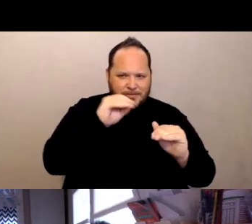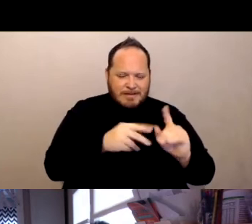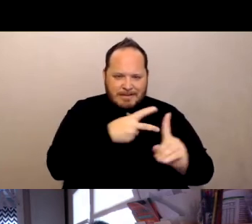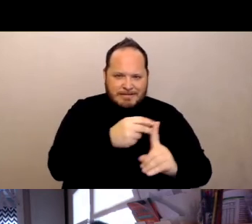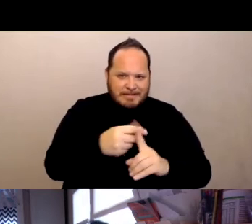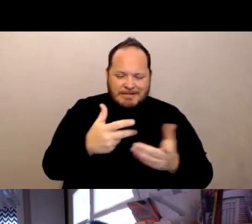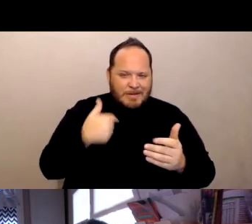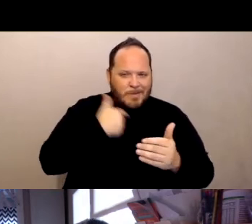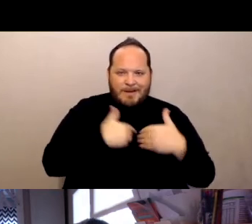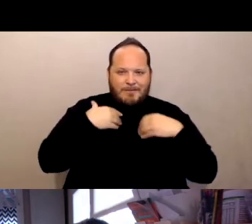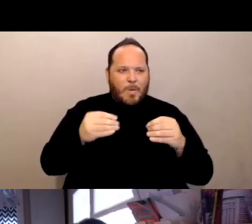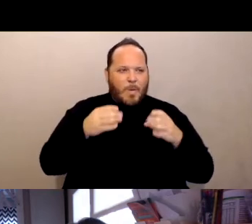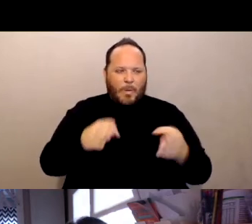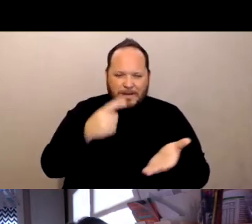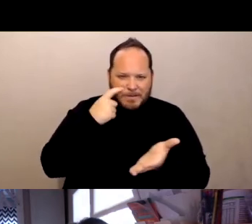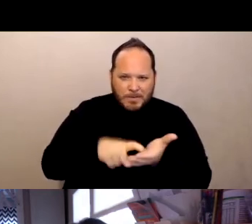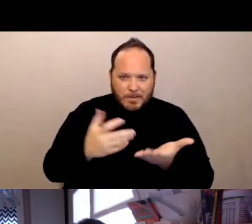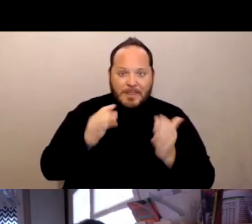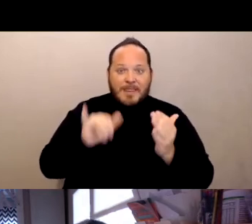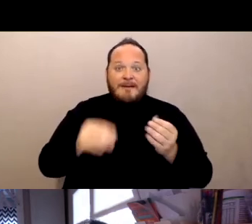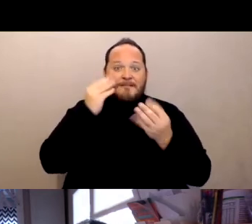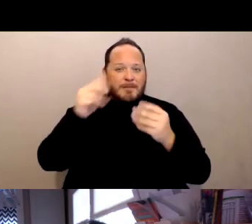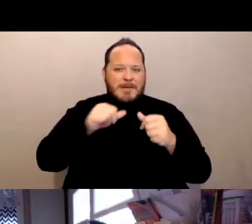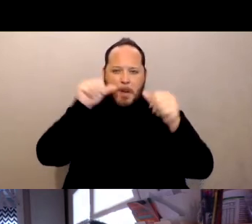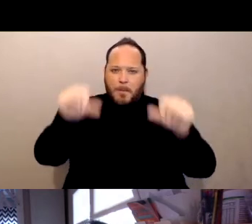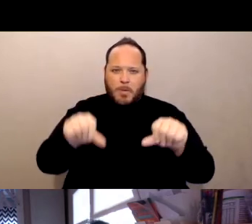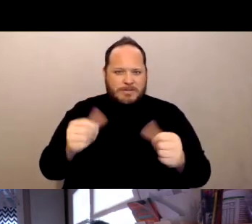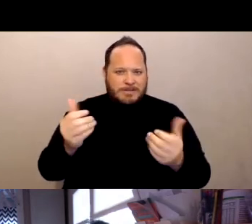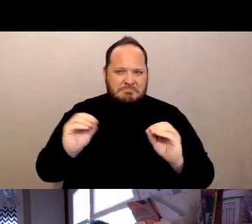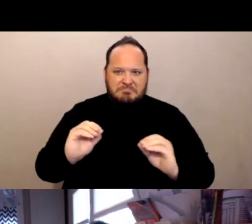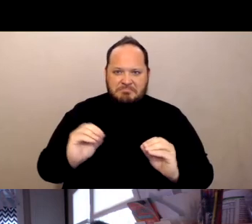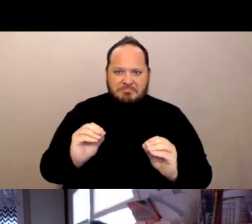That's not being posted, even though we were told there,